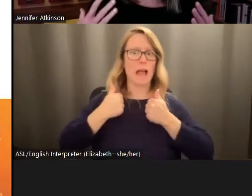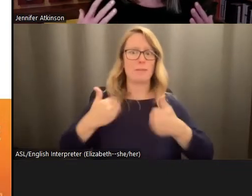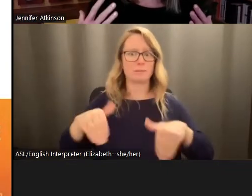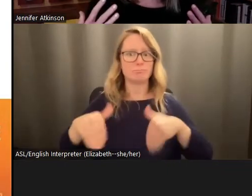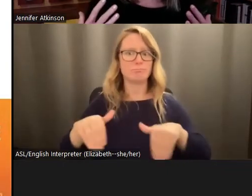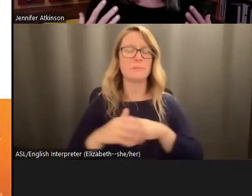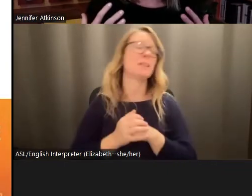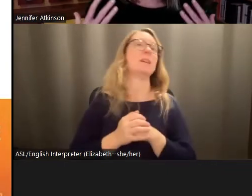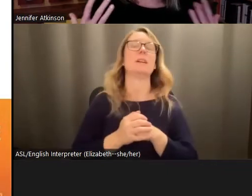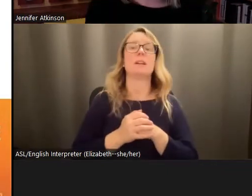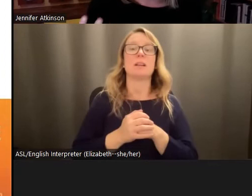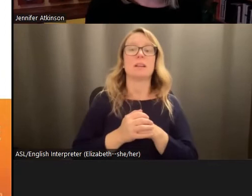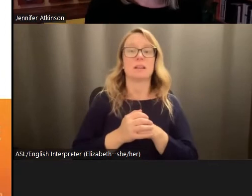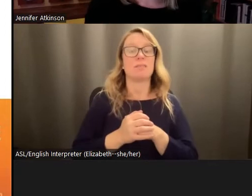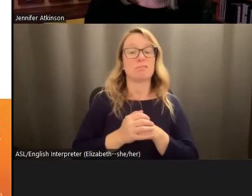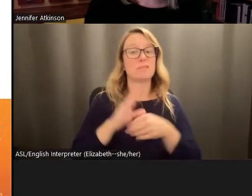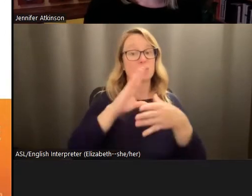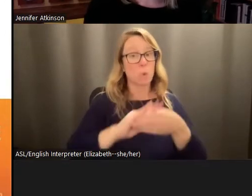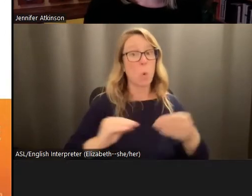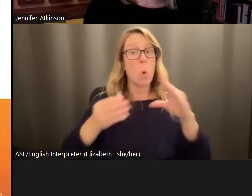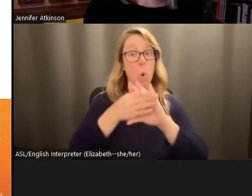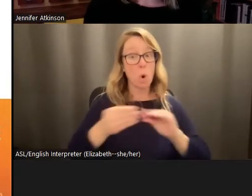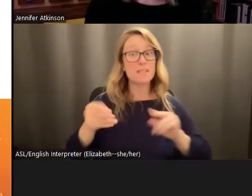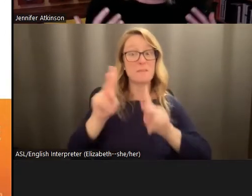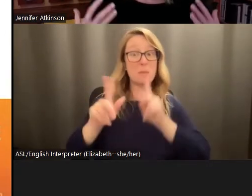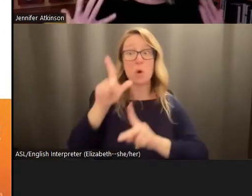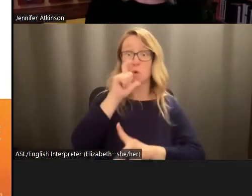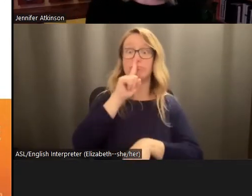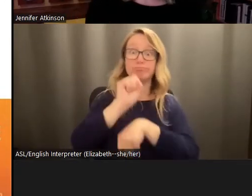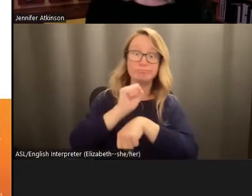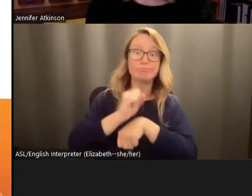are the stories of people on the front line. And that is the face